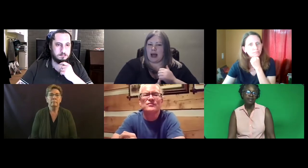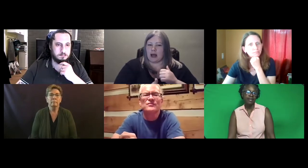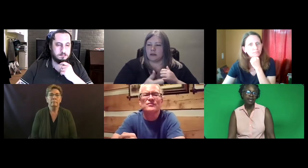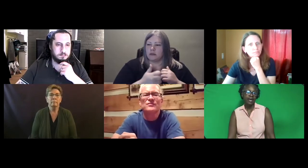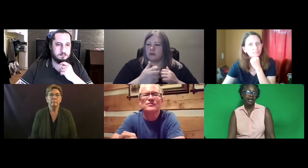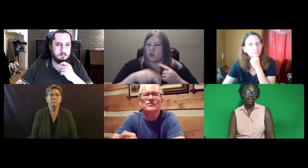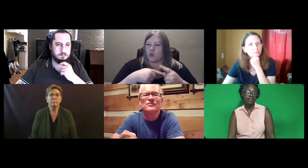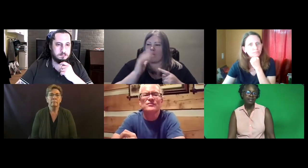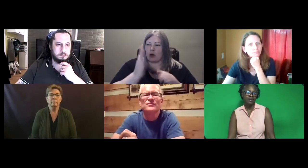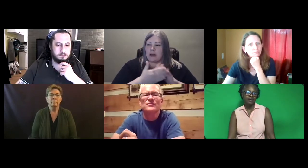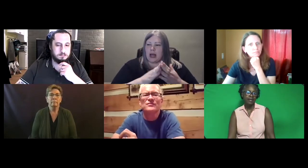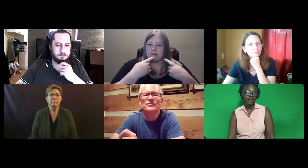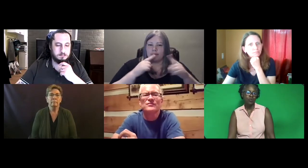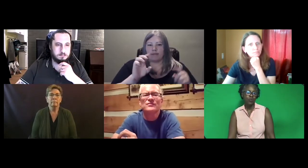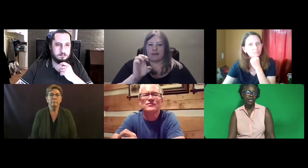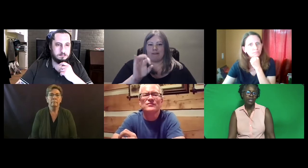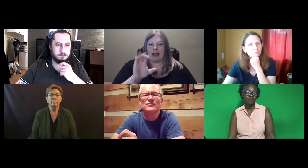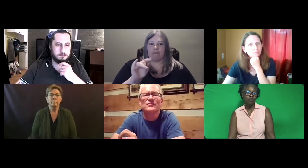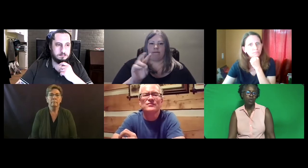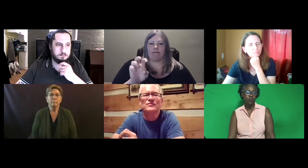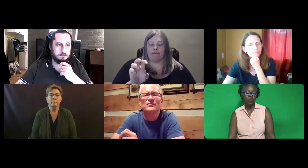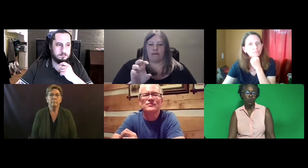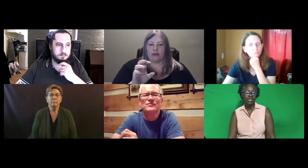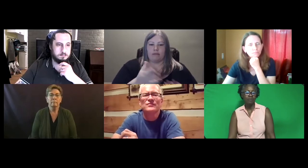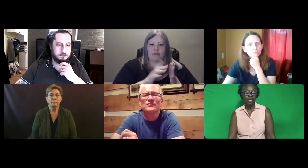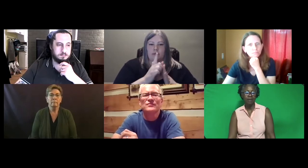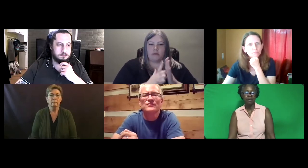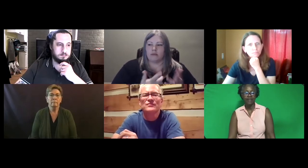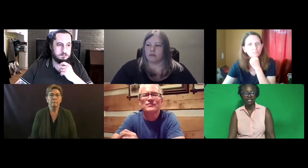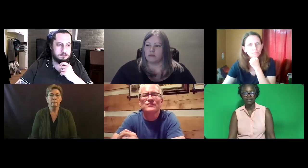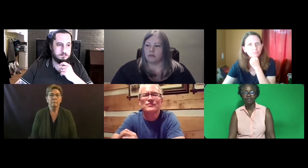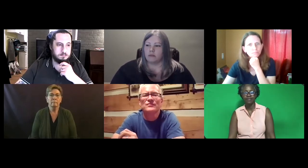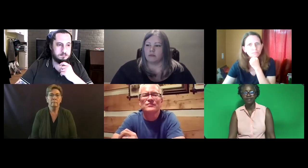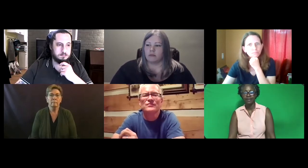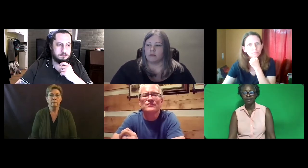And they ask When this -- when will this become effective?